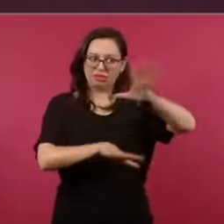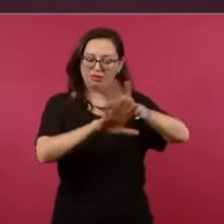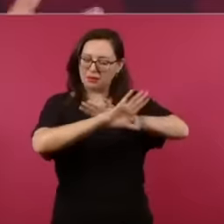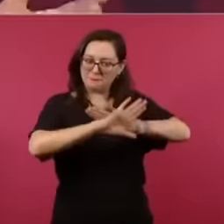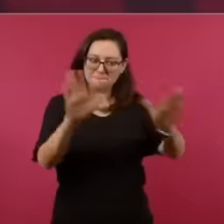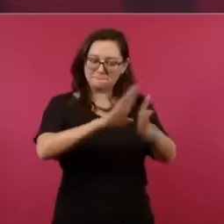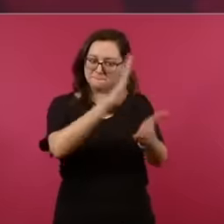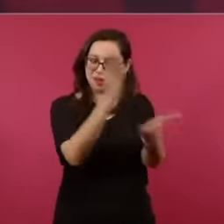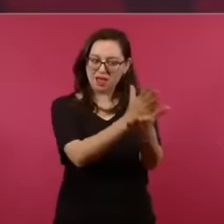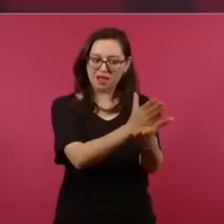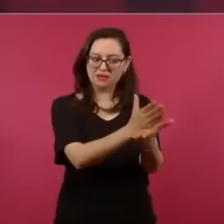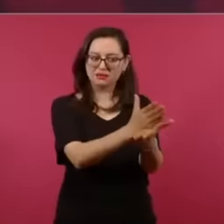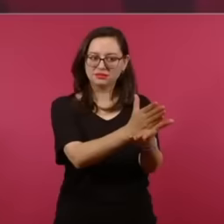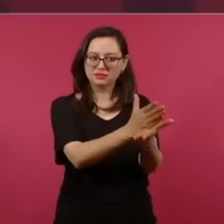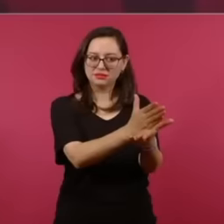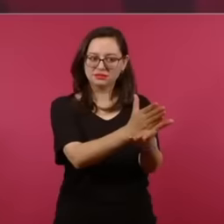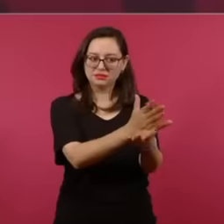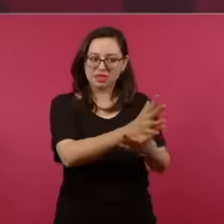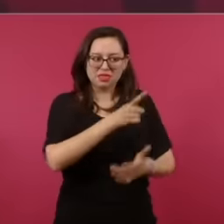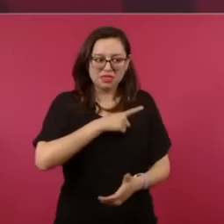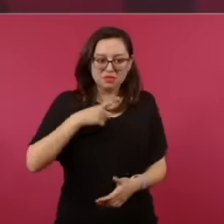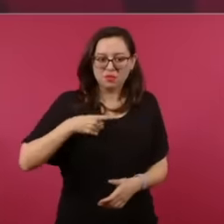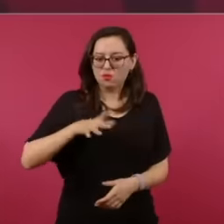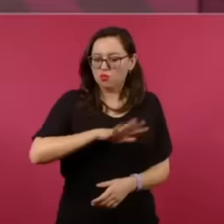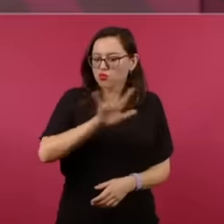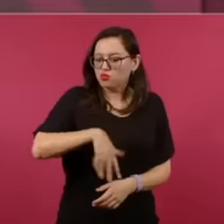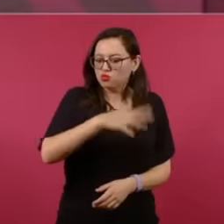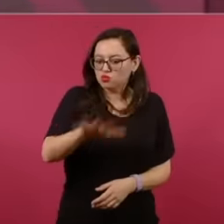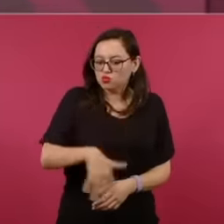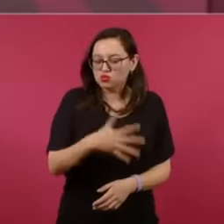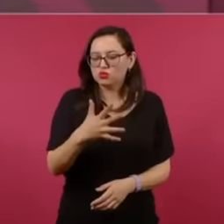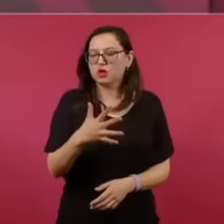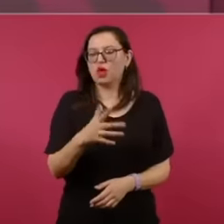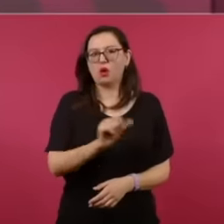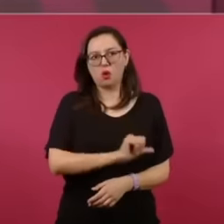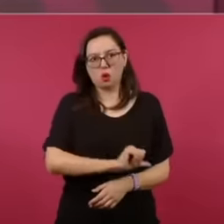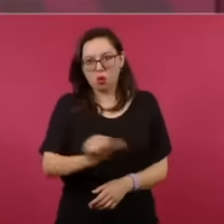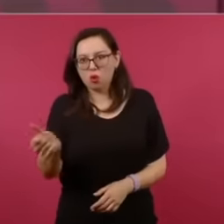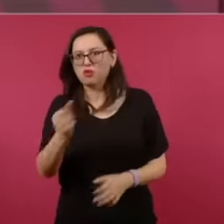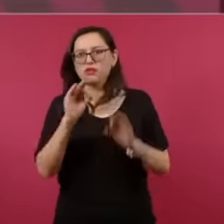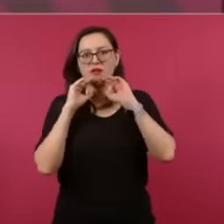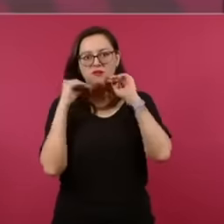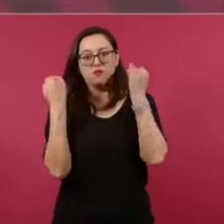seek to be